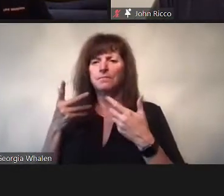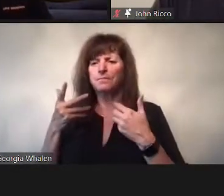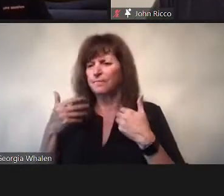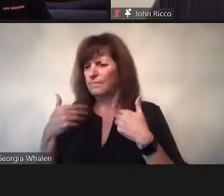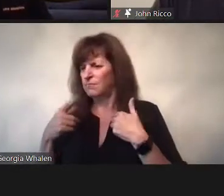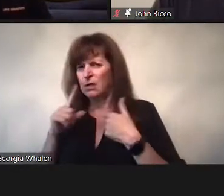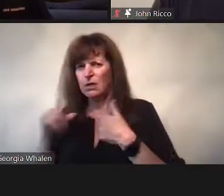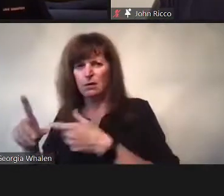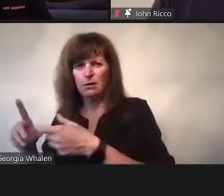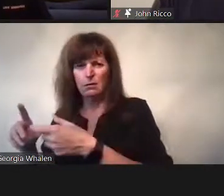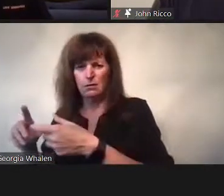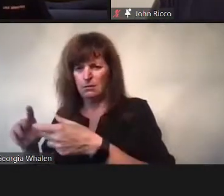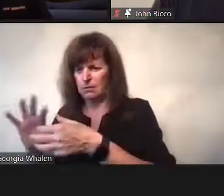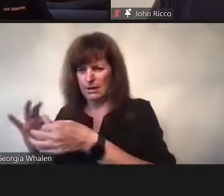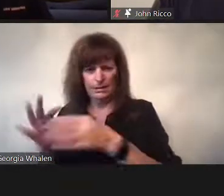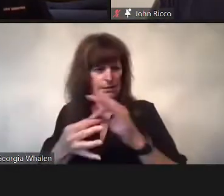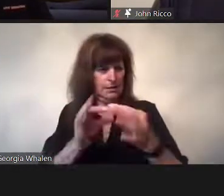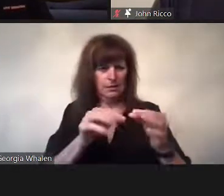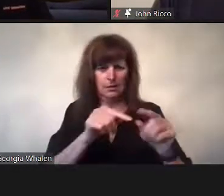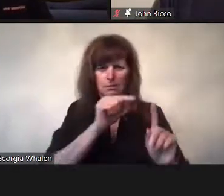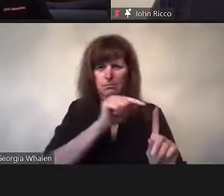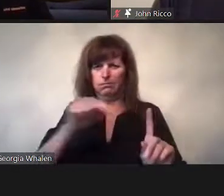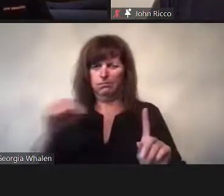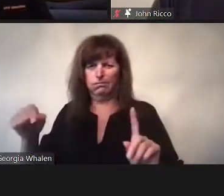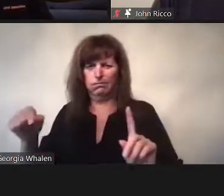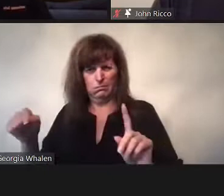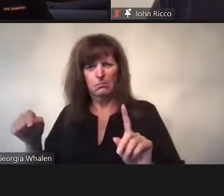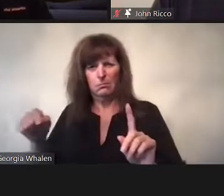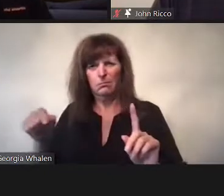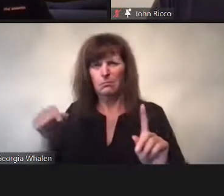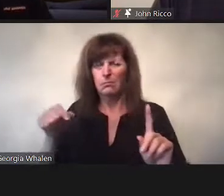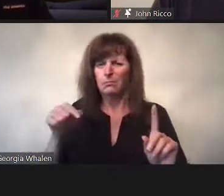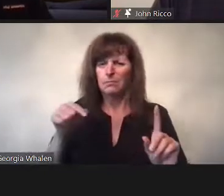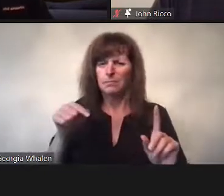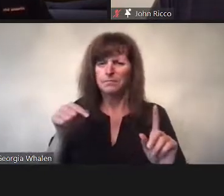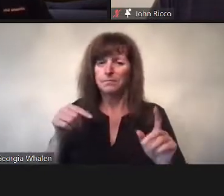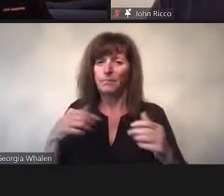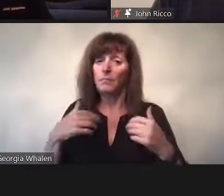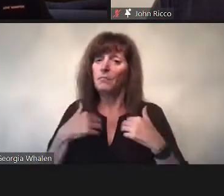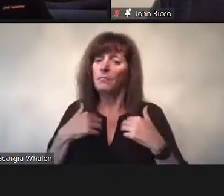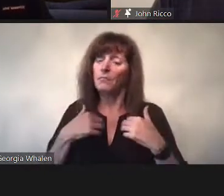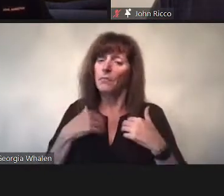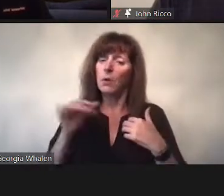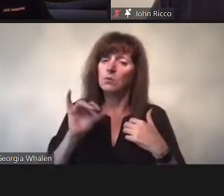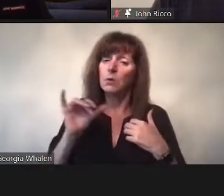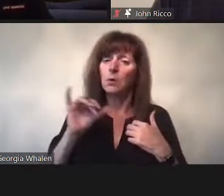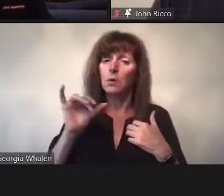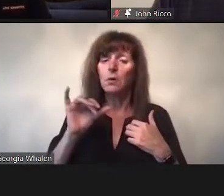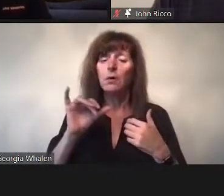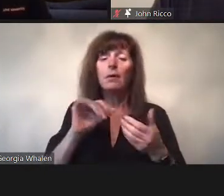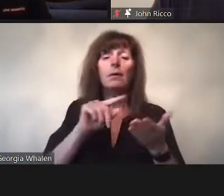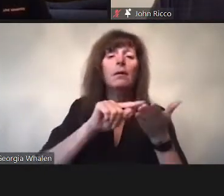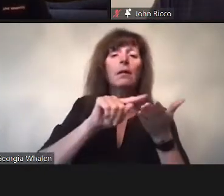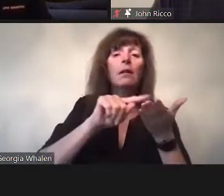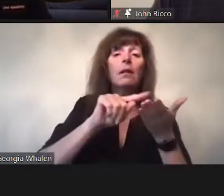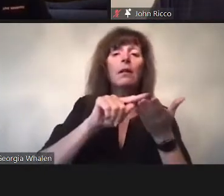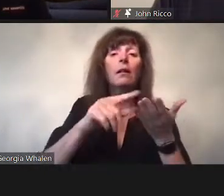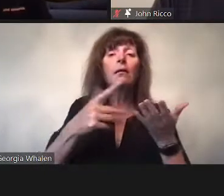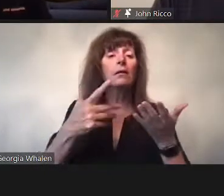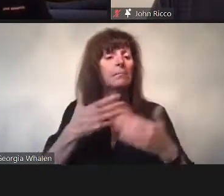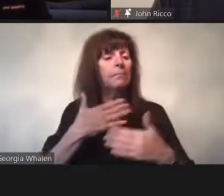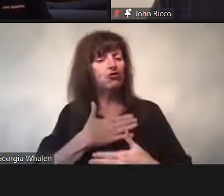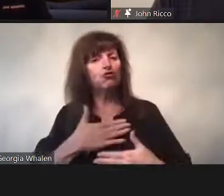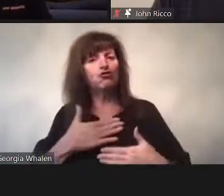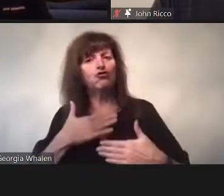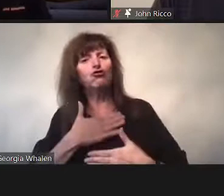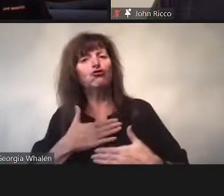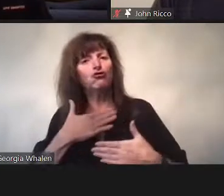it’s paradoxical.